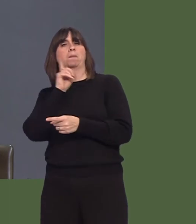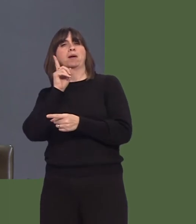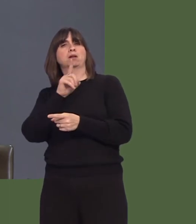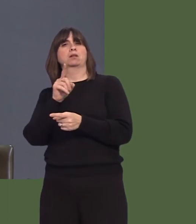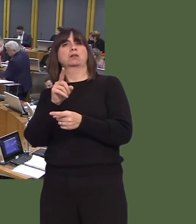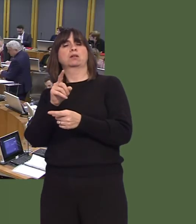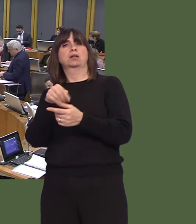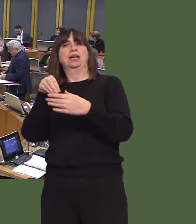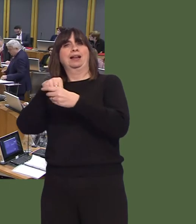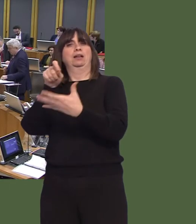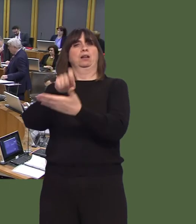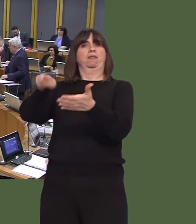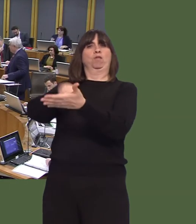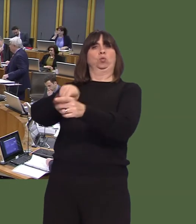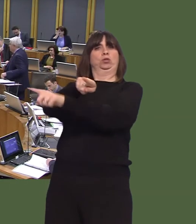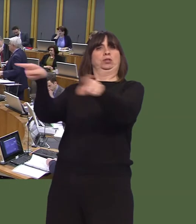Mae recordówel, edrychwch ar feinciau Llafur Cymru yma.